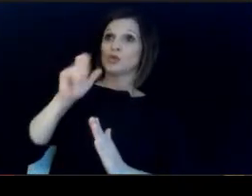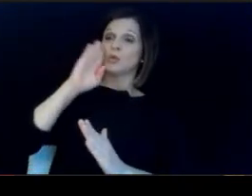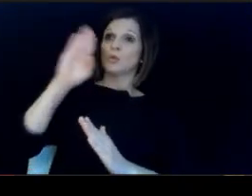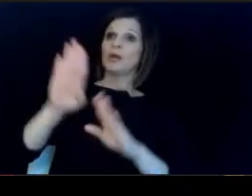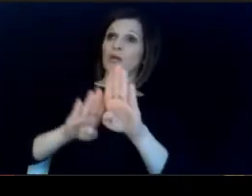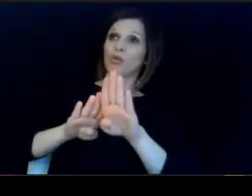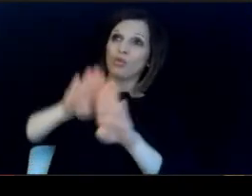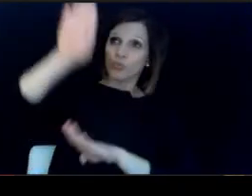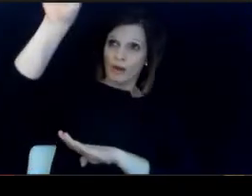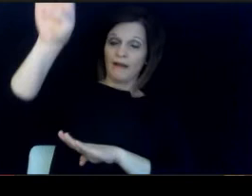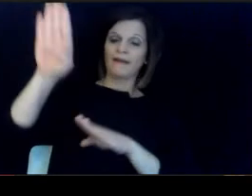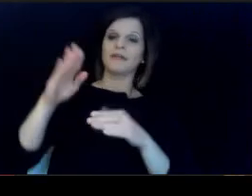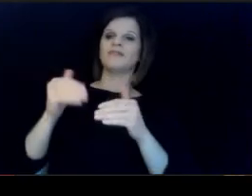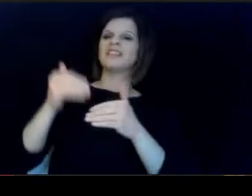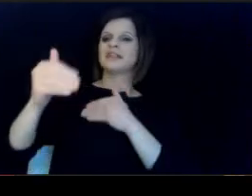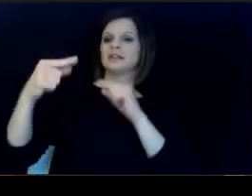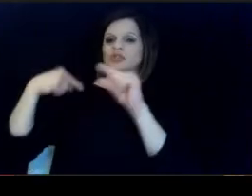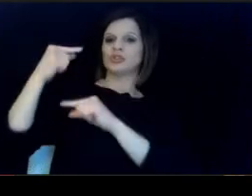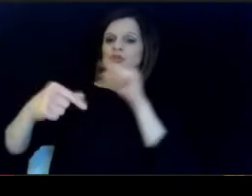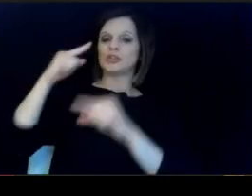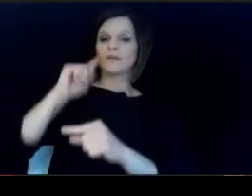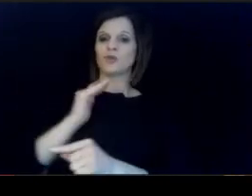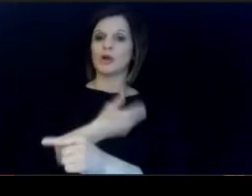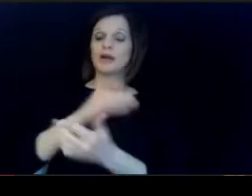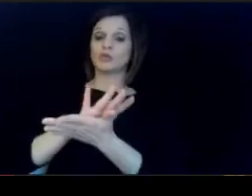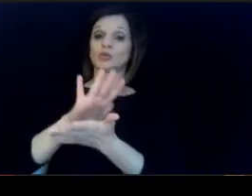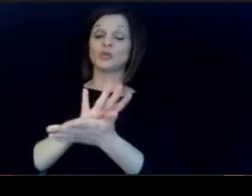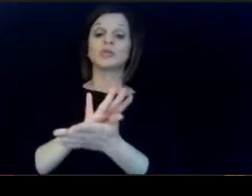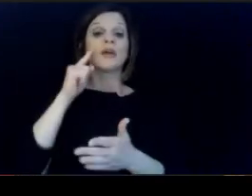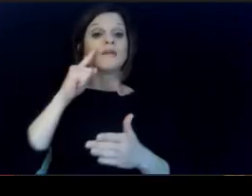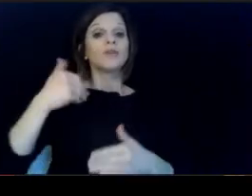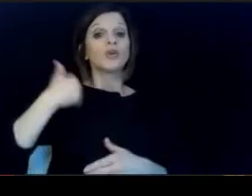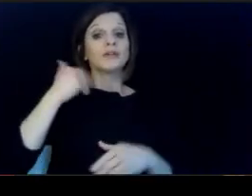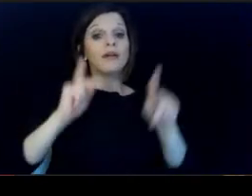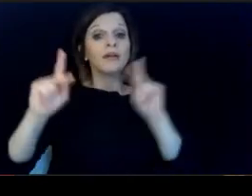people. Now, here's my advice. If you really want to change the world.